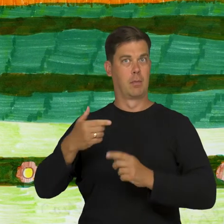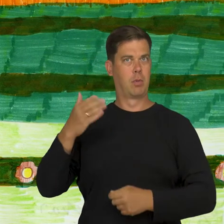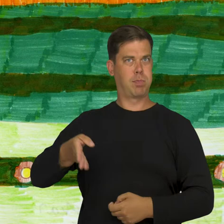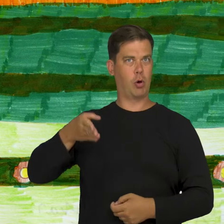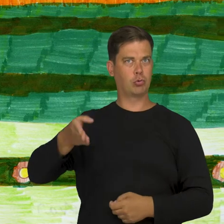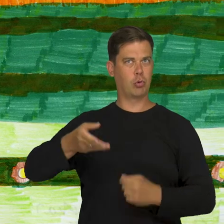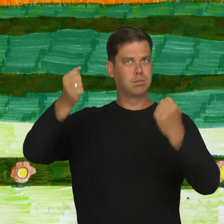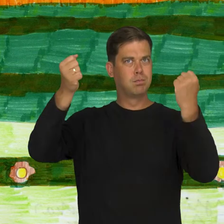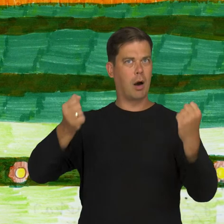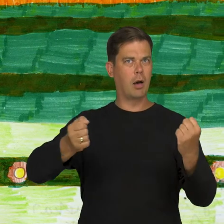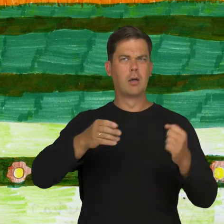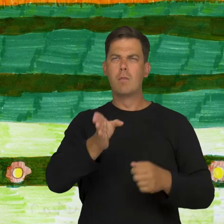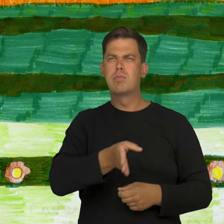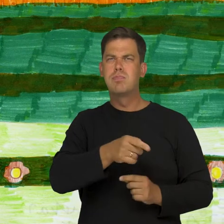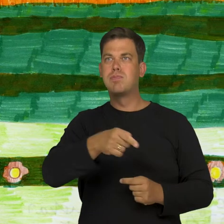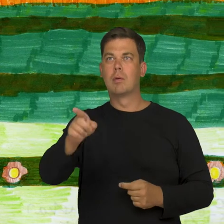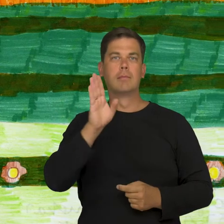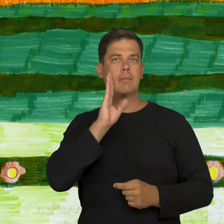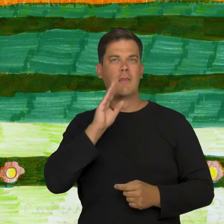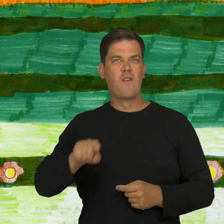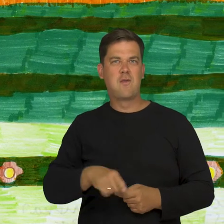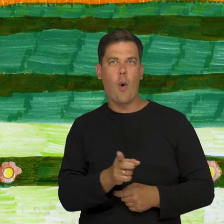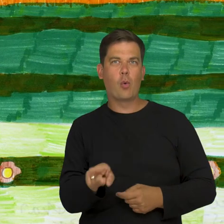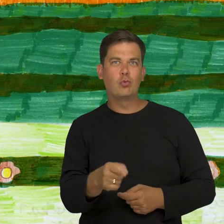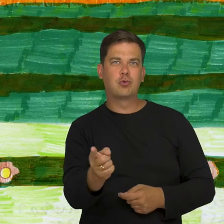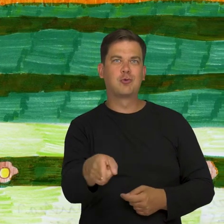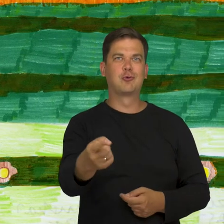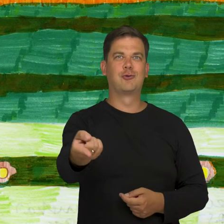A cargo train passed by. It was like a long snake taking a stroll.